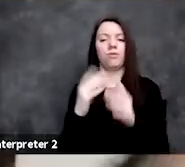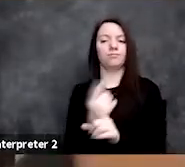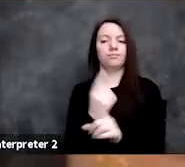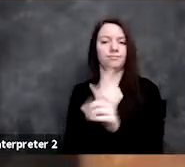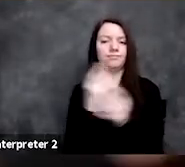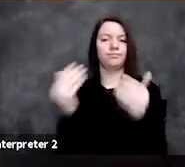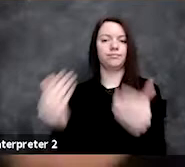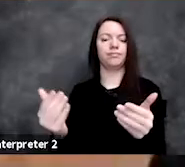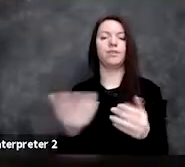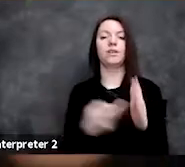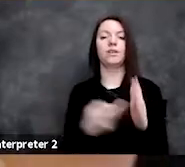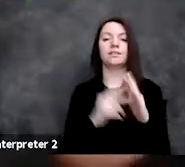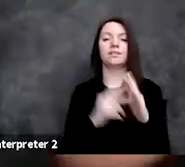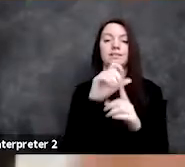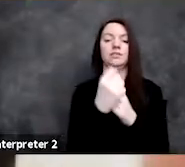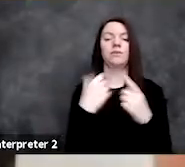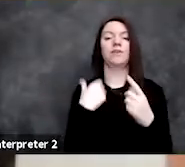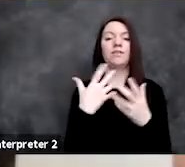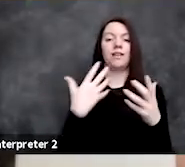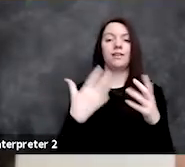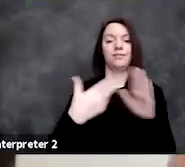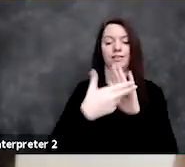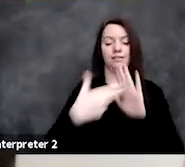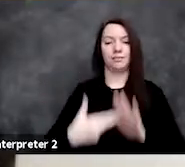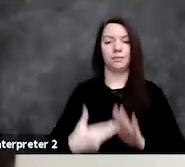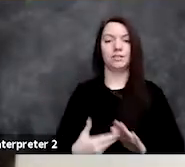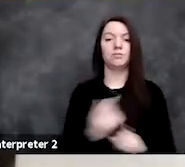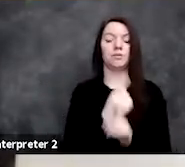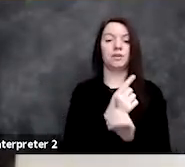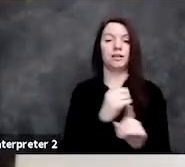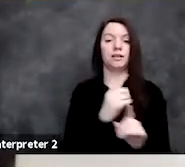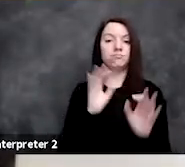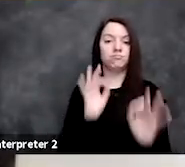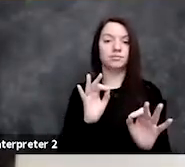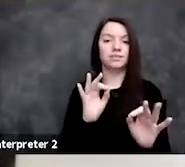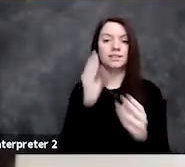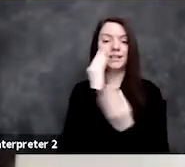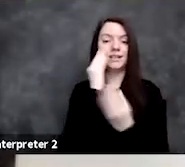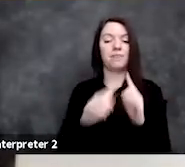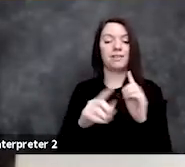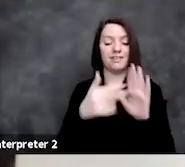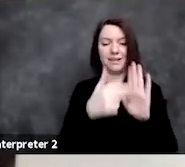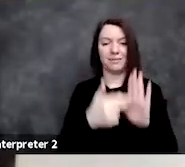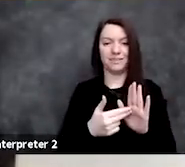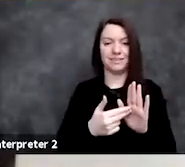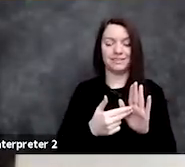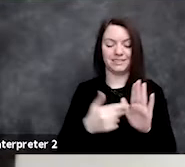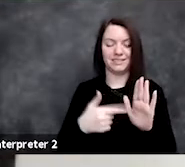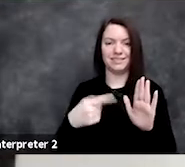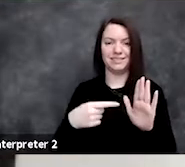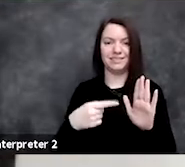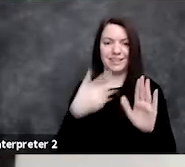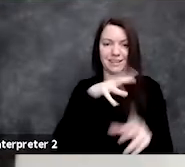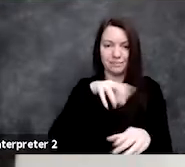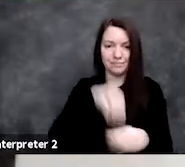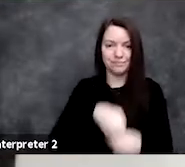where you have a lot of labeled expert data, but we know that the expert labels were very biased in the past,